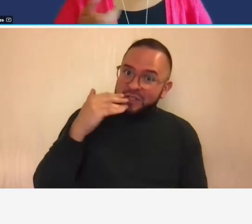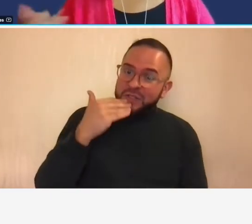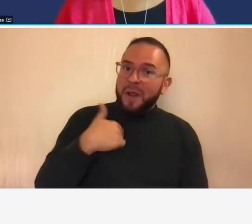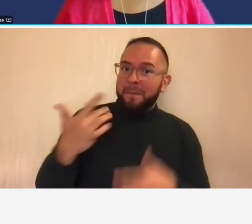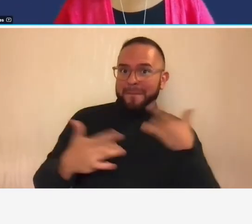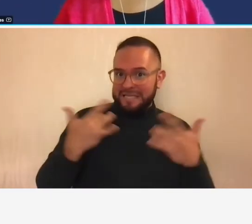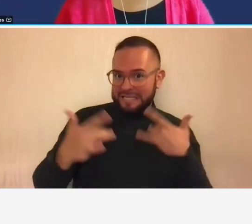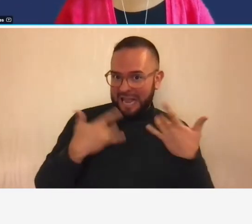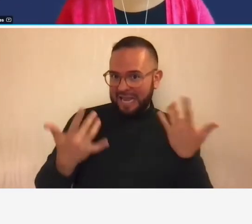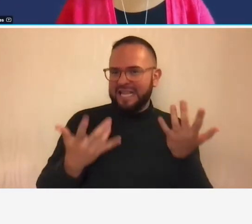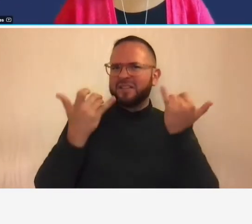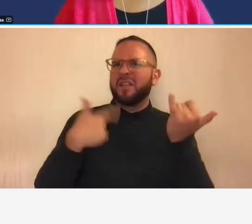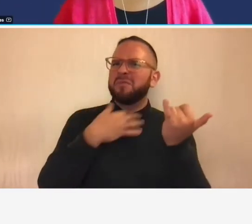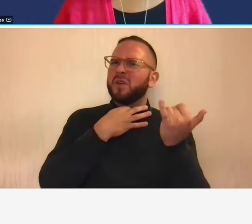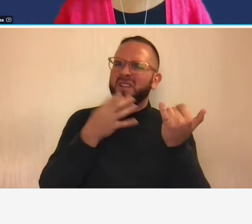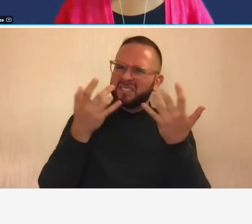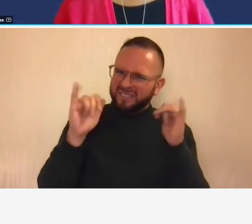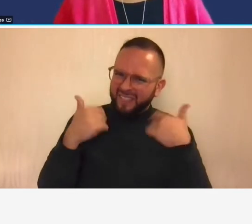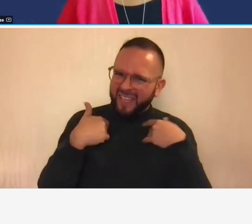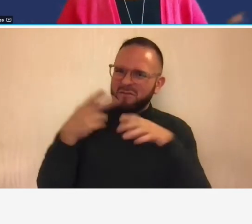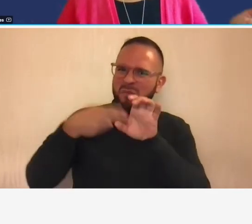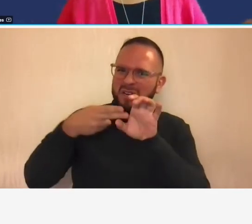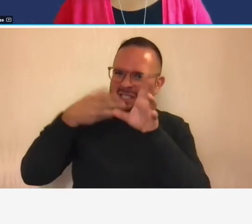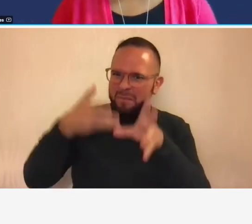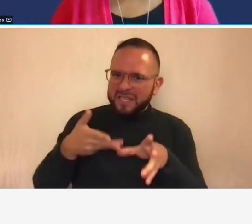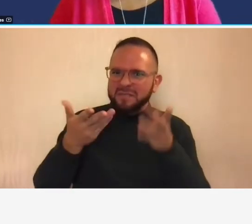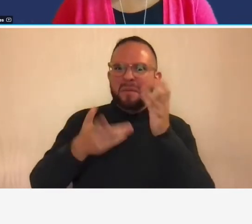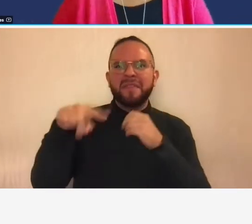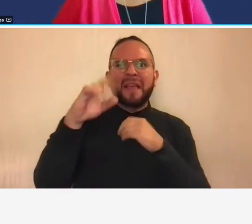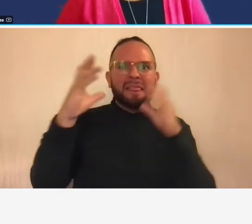have participants still is it that they all left